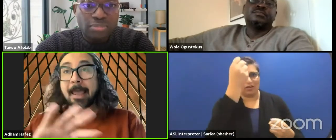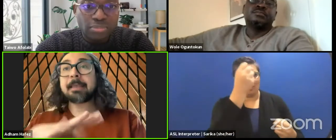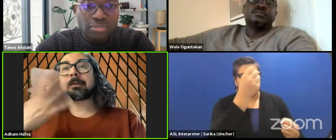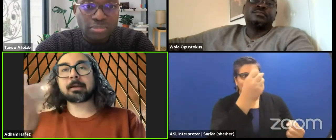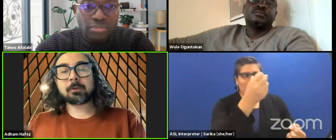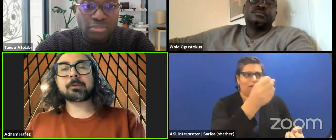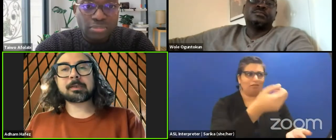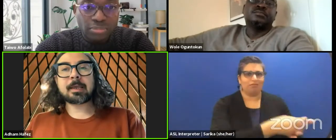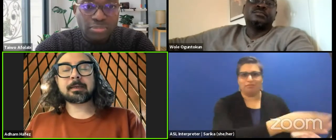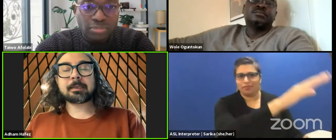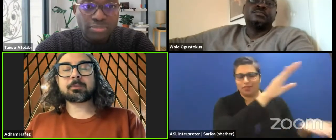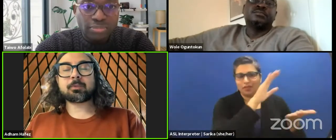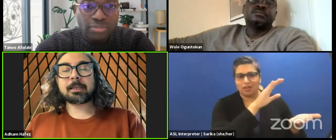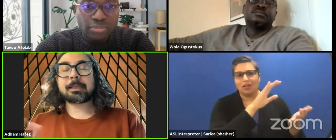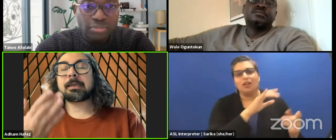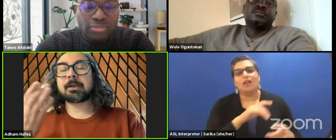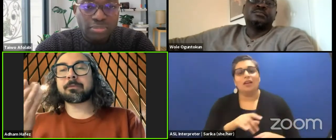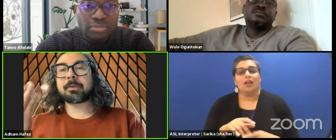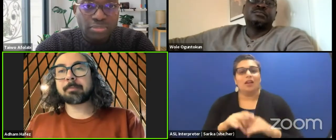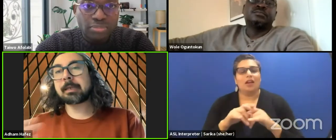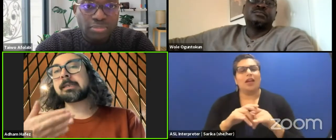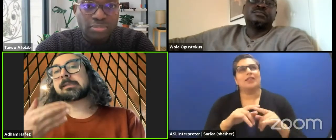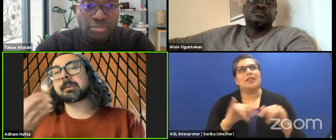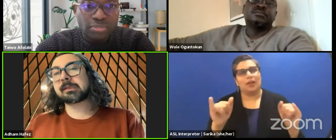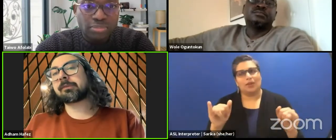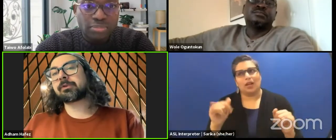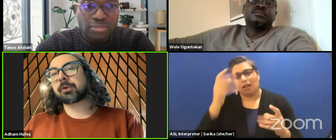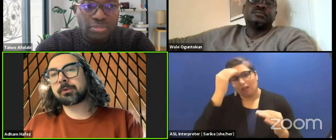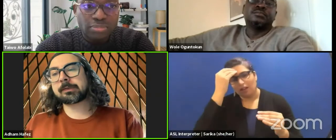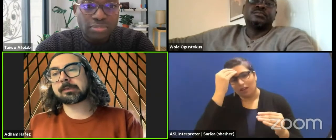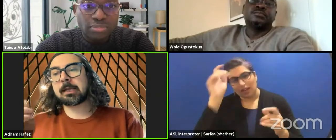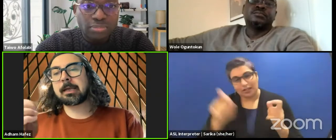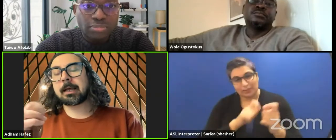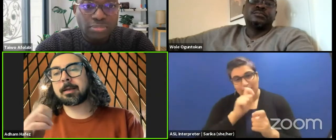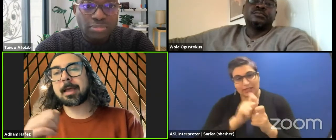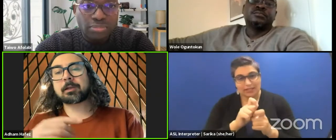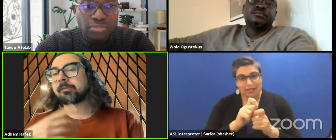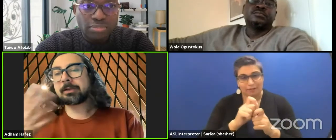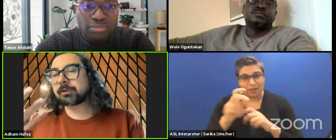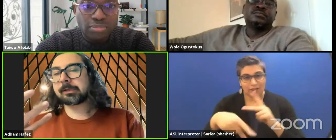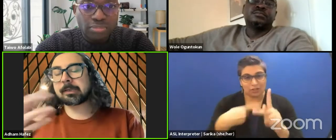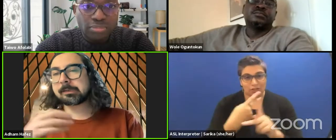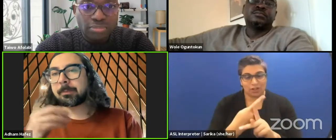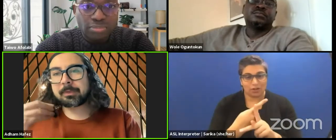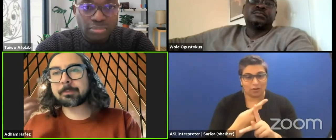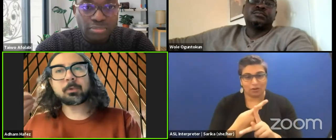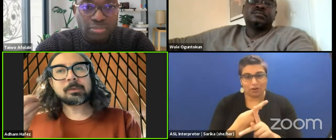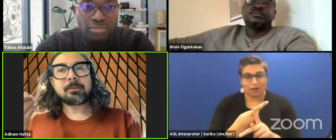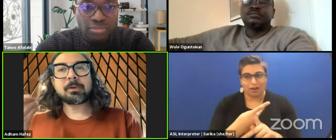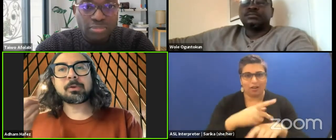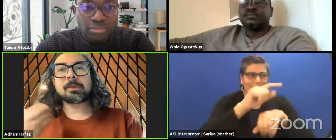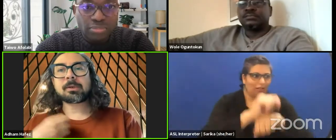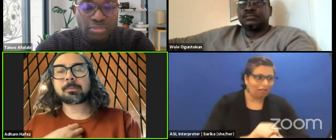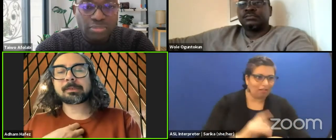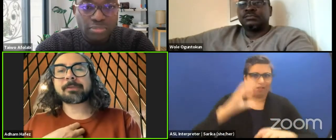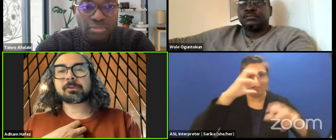and I take it while thinking of the many specific genres and conventions some of them don't even consider themselves